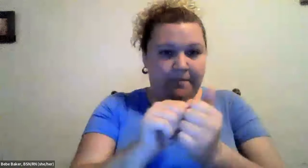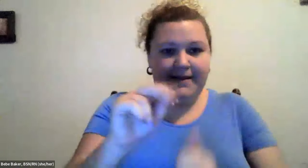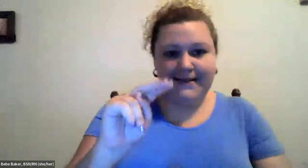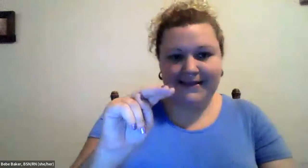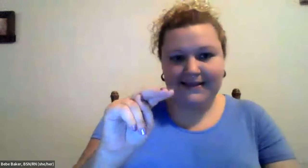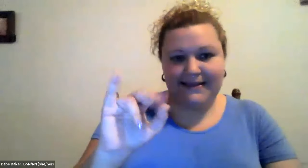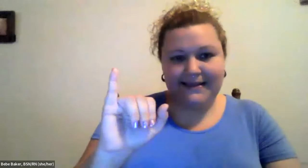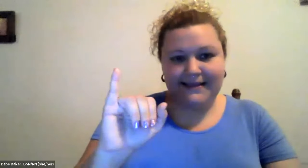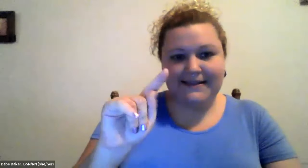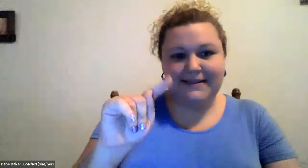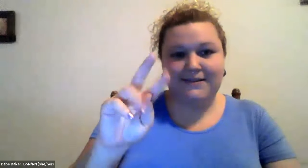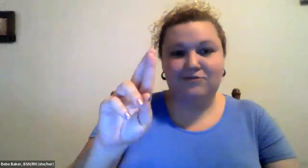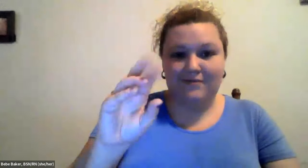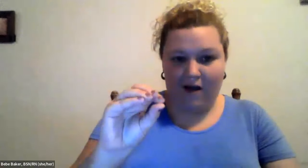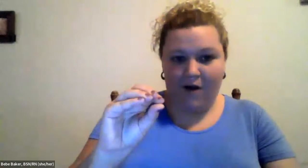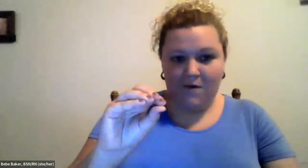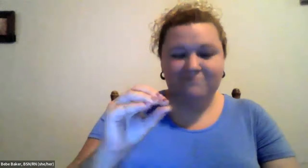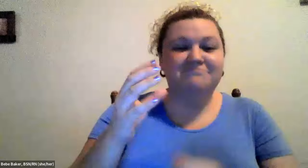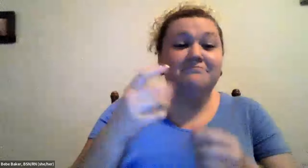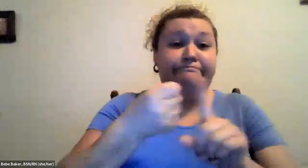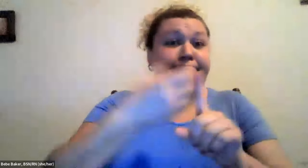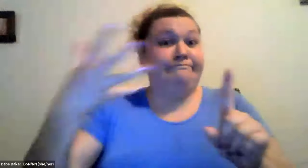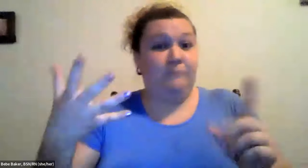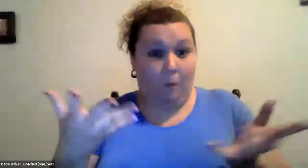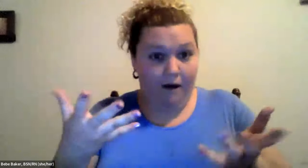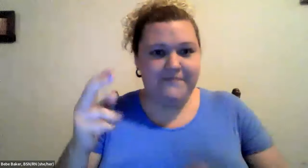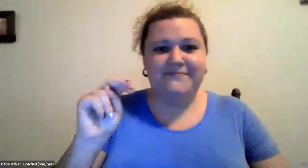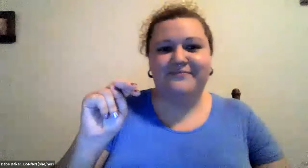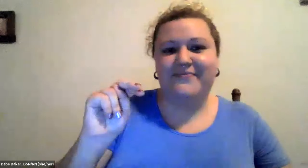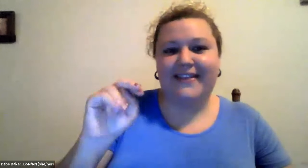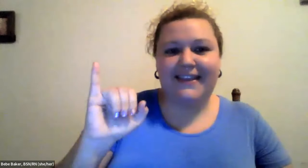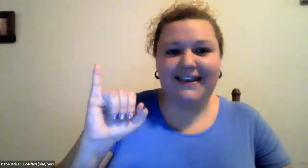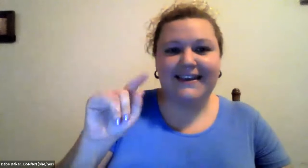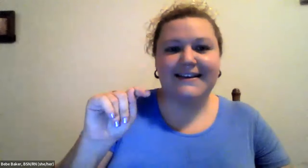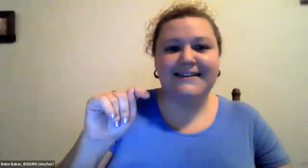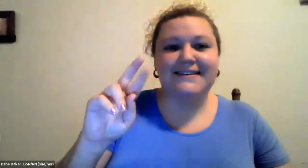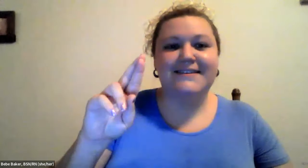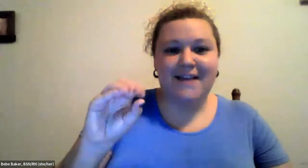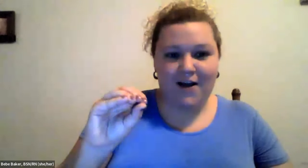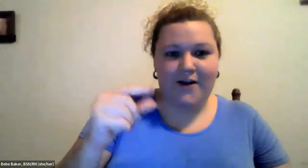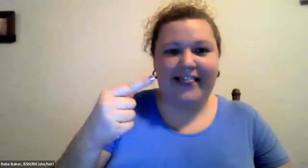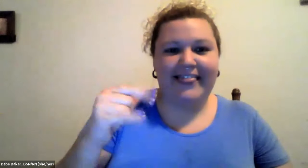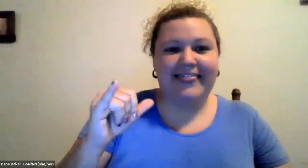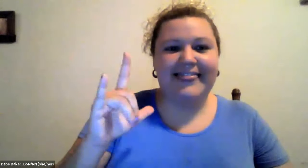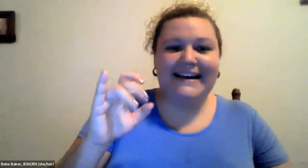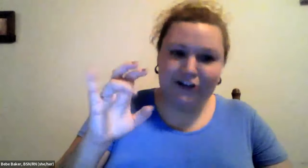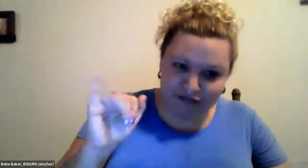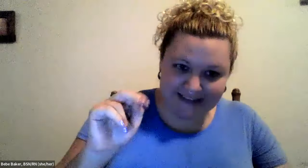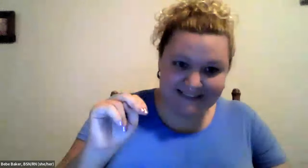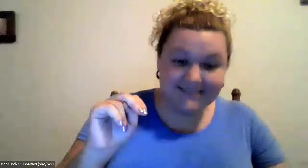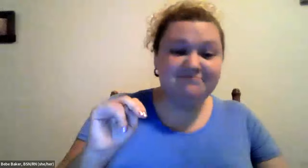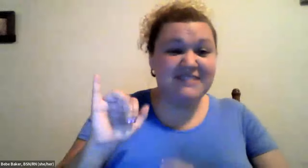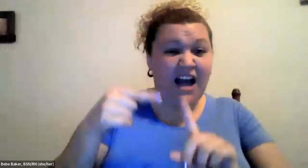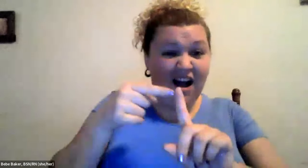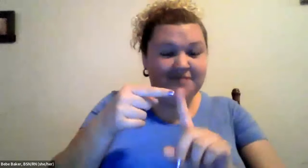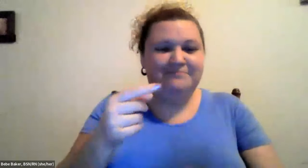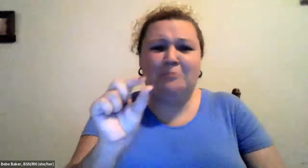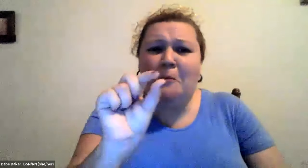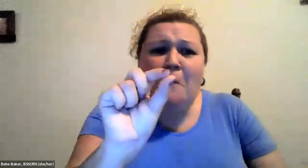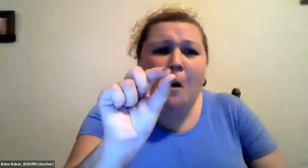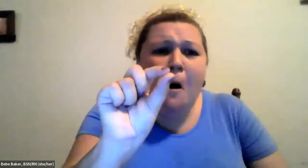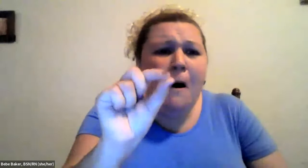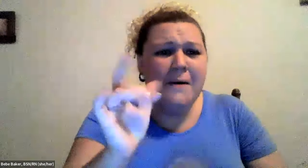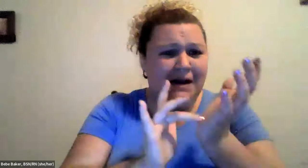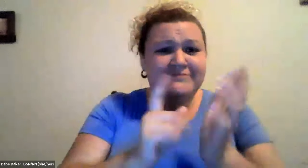Cristine Saunders: That the nurse knows how much you're taking so that's one thing The other thing that people can give you is something called nitroglycerin ride, or you might see it called nitro.